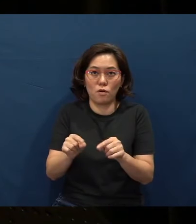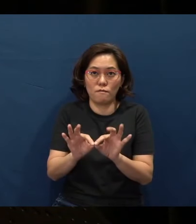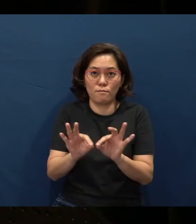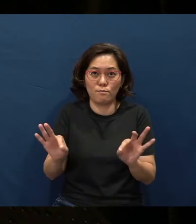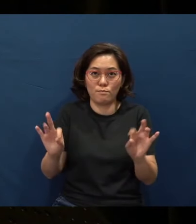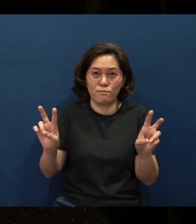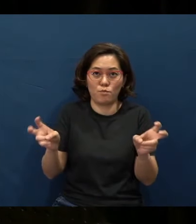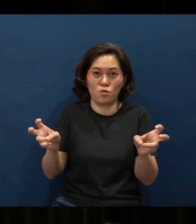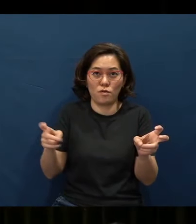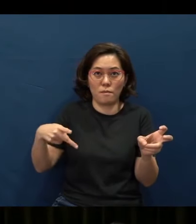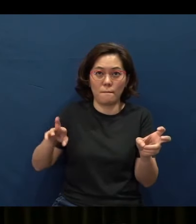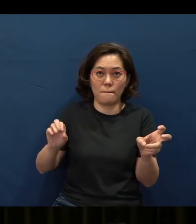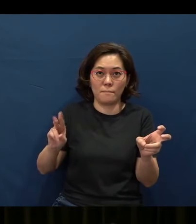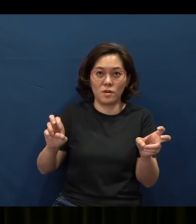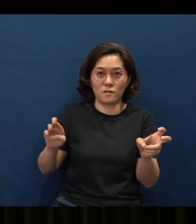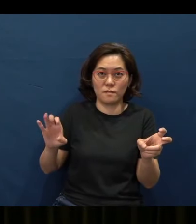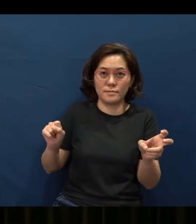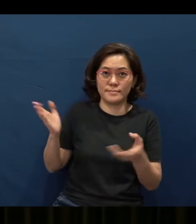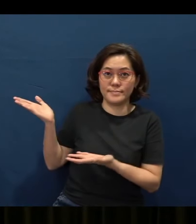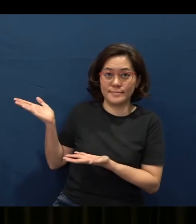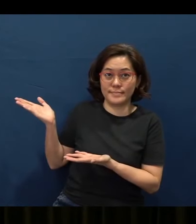Can we have the slides? Yeah.